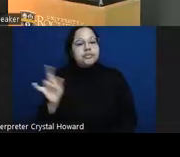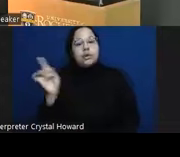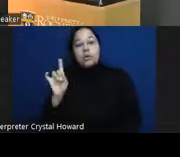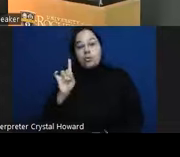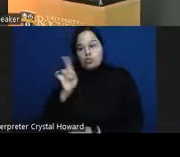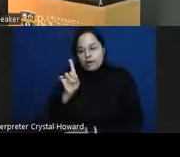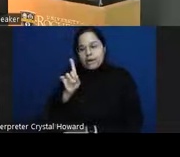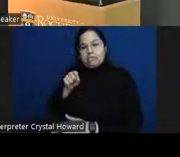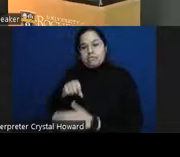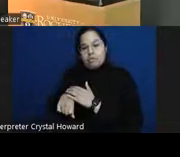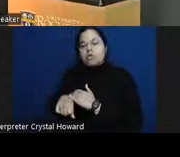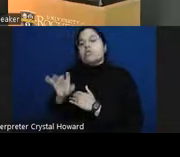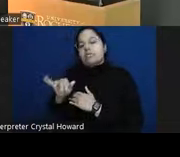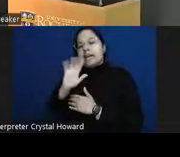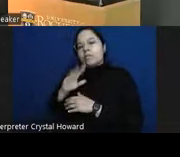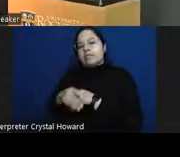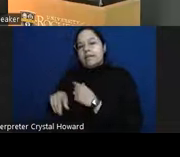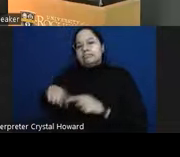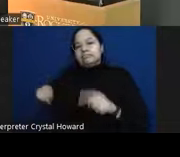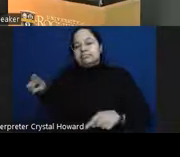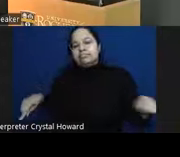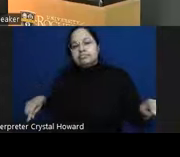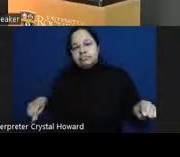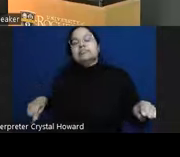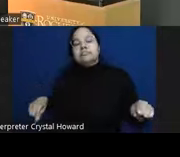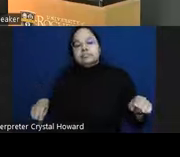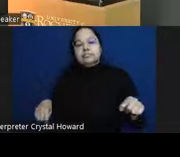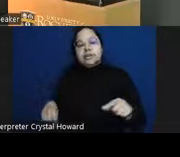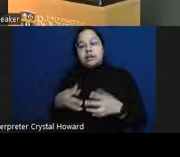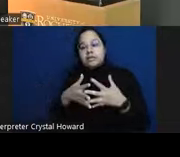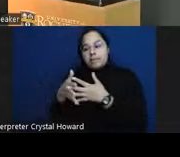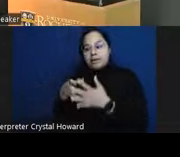born Hispanics are at higher risk than foreign born Hispanics and then this also increases